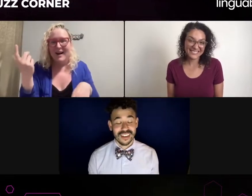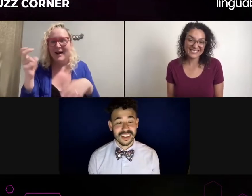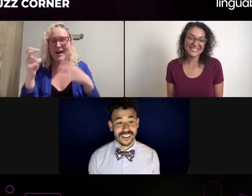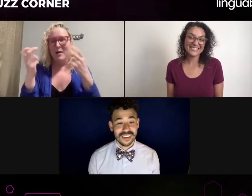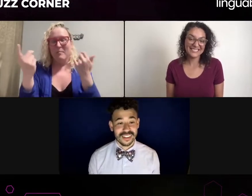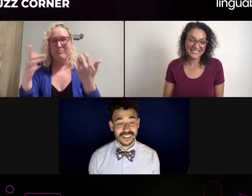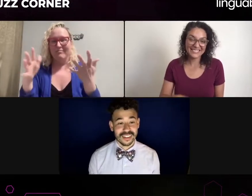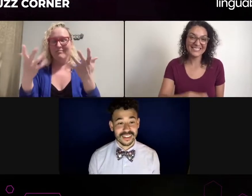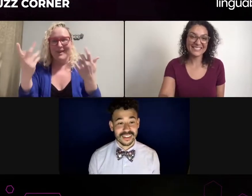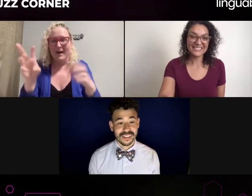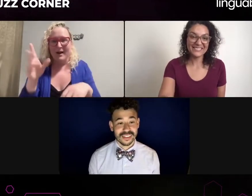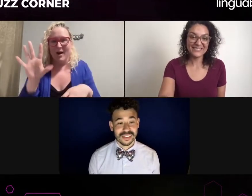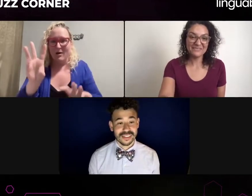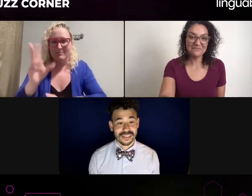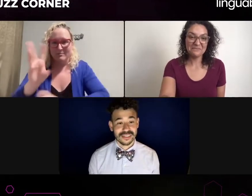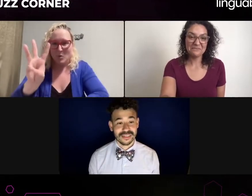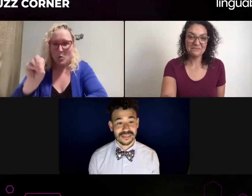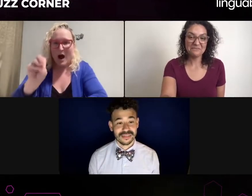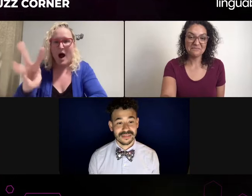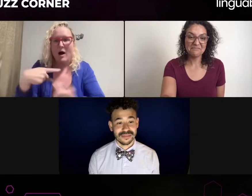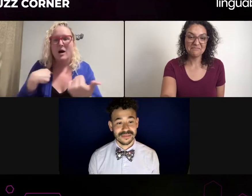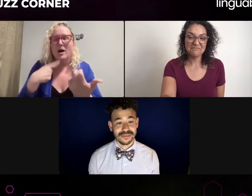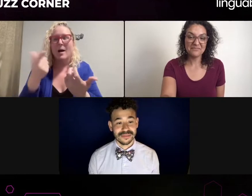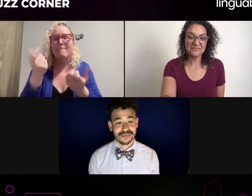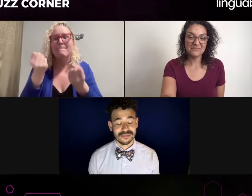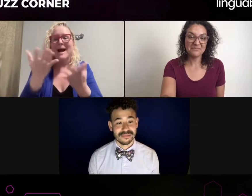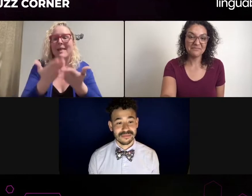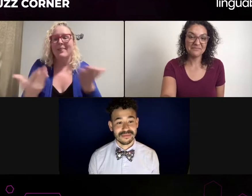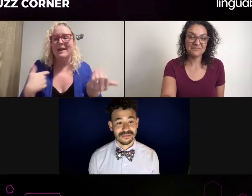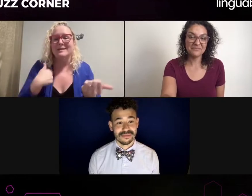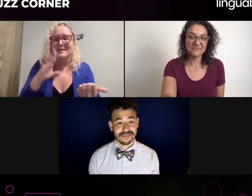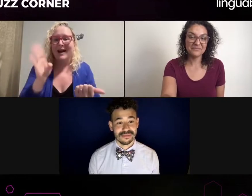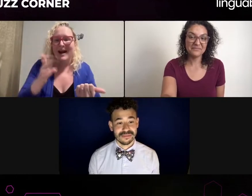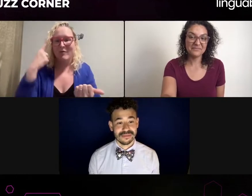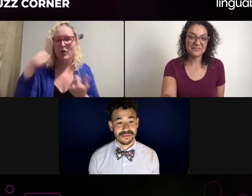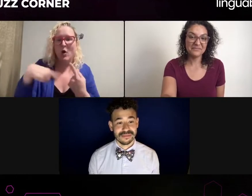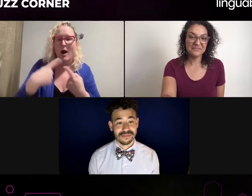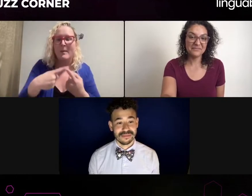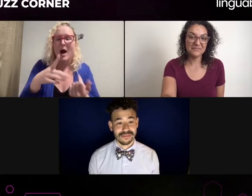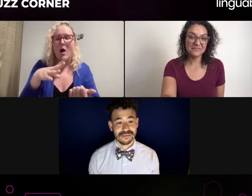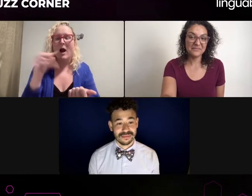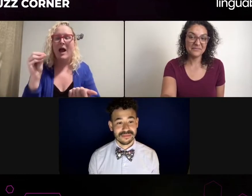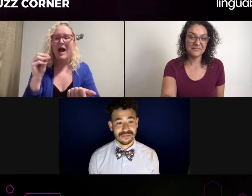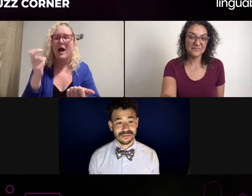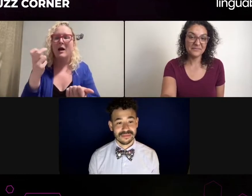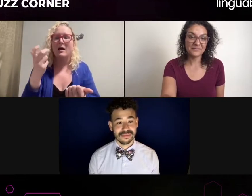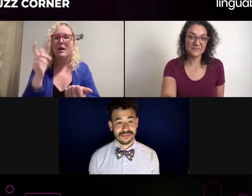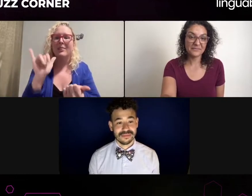You know, "Talk to yourself, go do your thing." And then that's when they explain, with the interpreter, and then they make the advocation